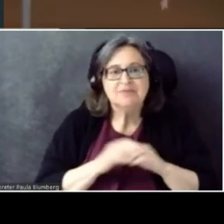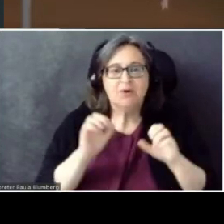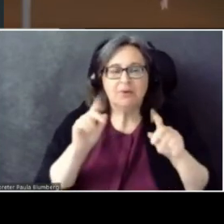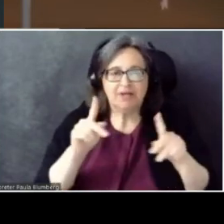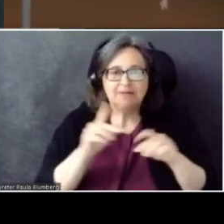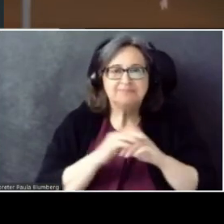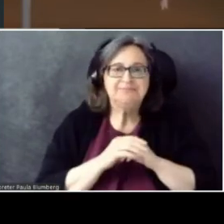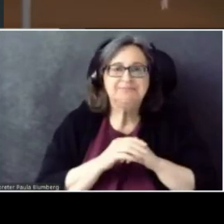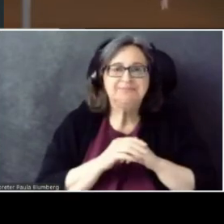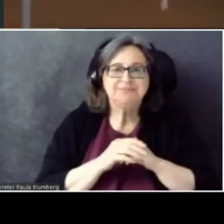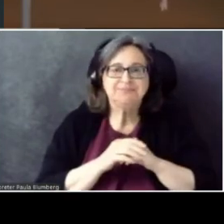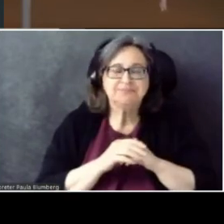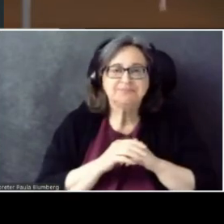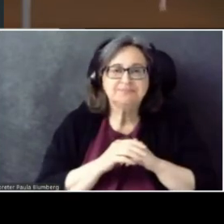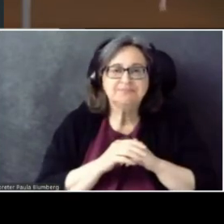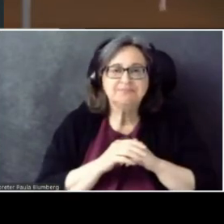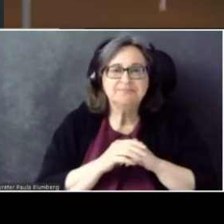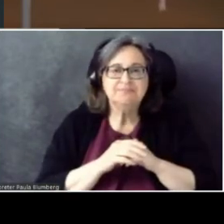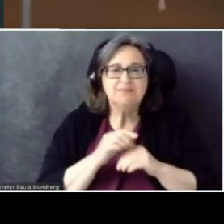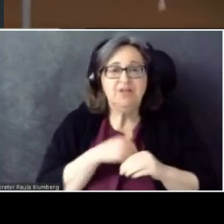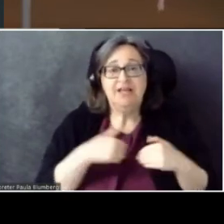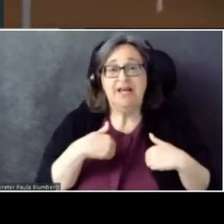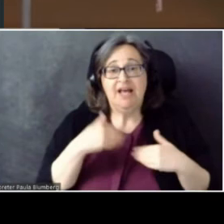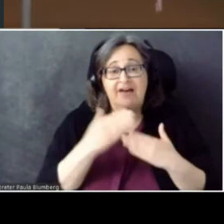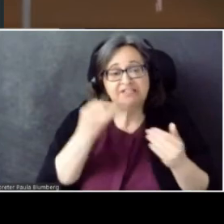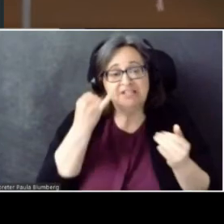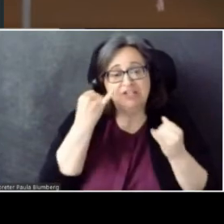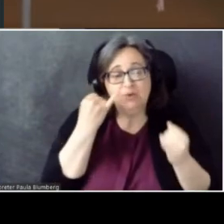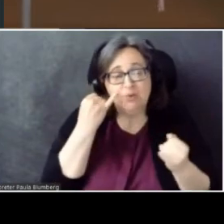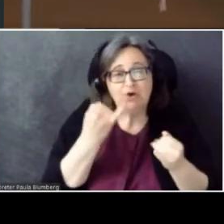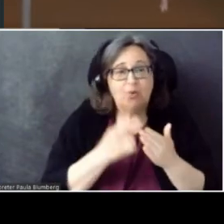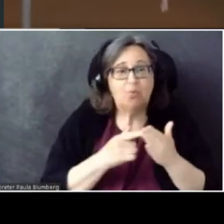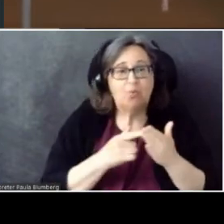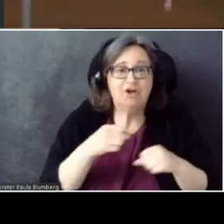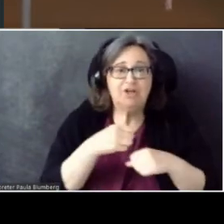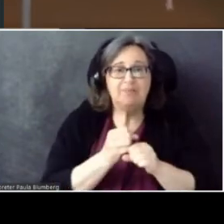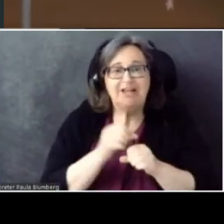Okay. I have some ideas about what could make XR more accessible.